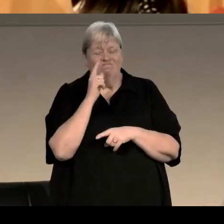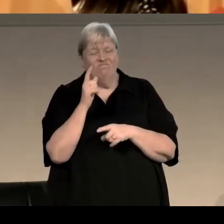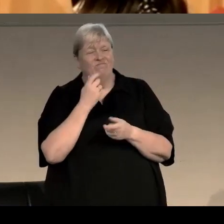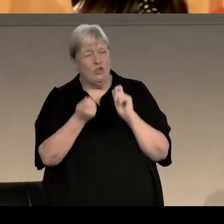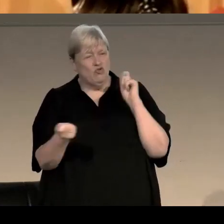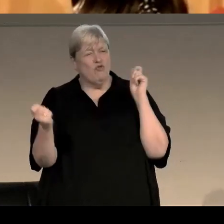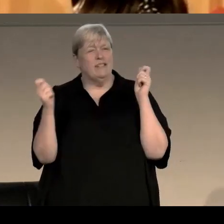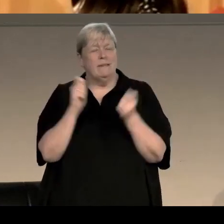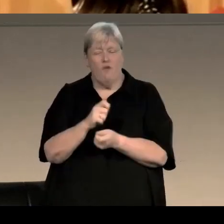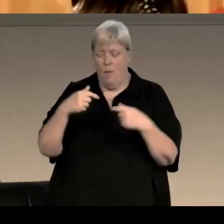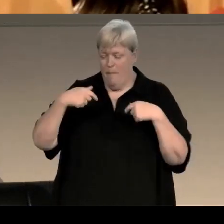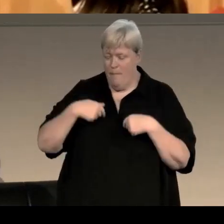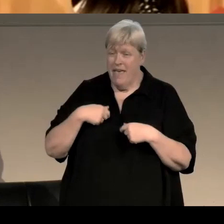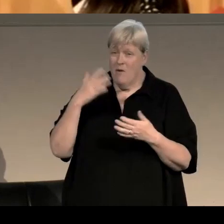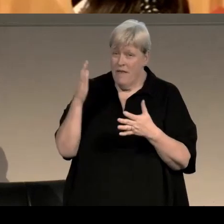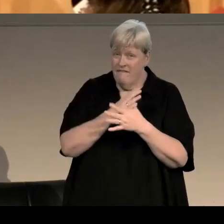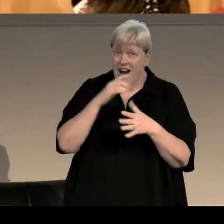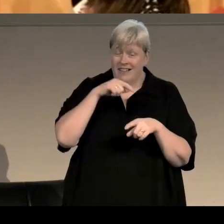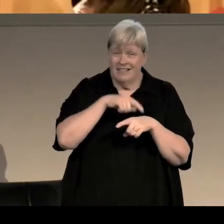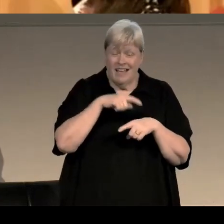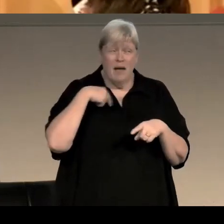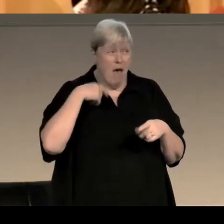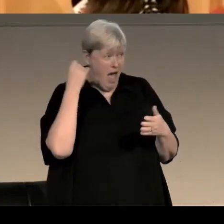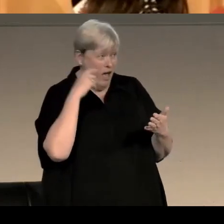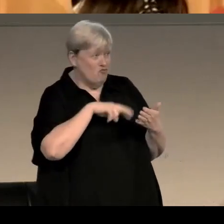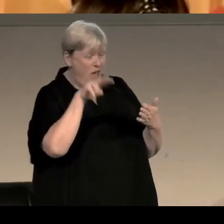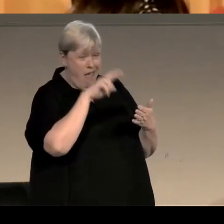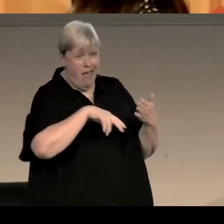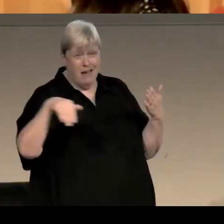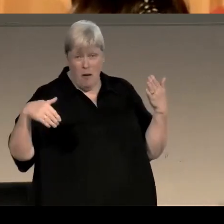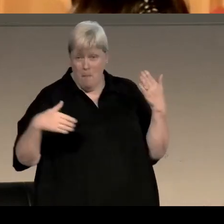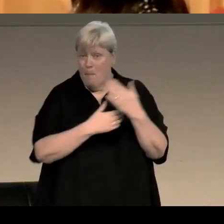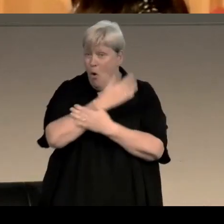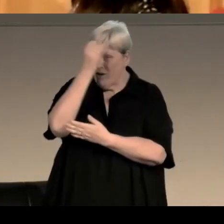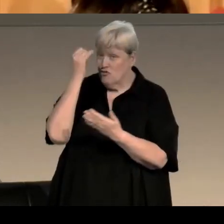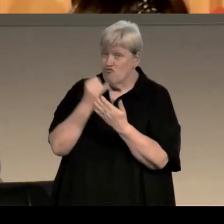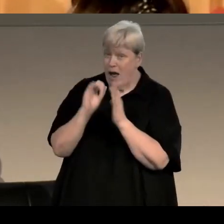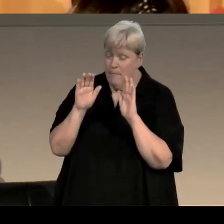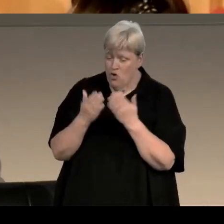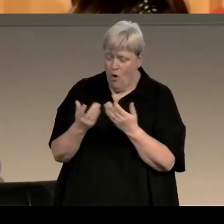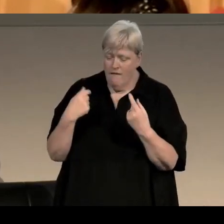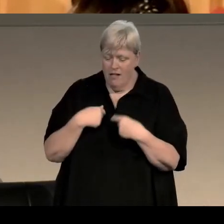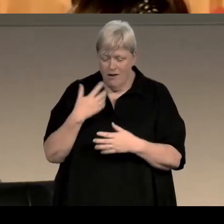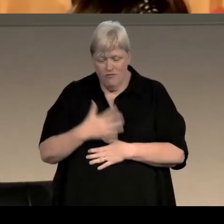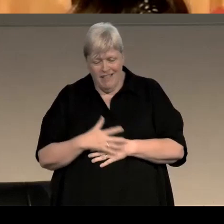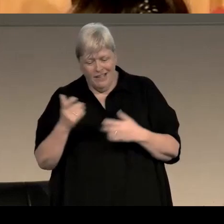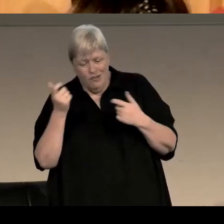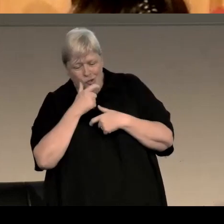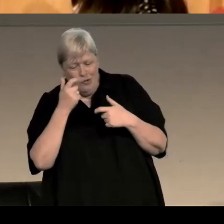It was the first time I'd read a modern crime novel with a female protagonist, who had a brain, and a sense of humor, and agency.